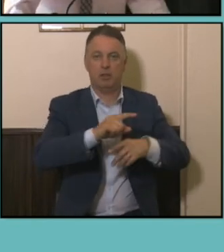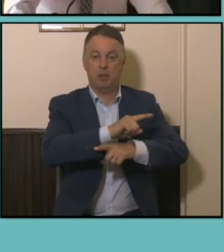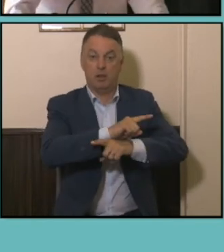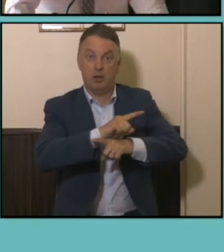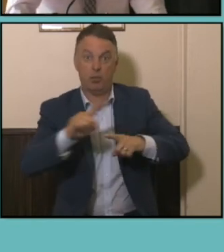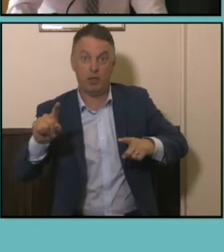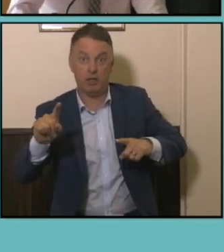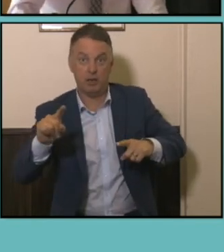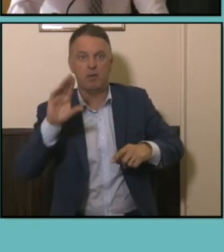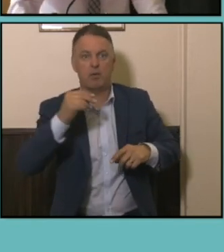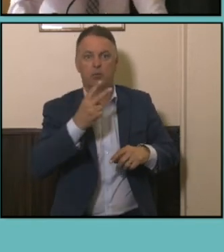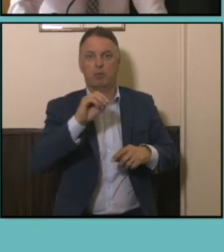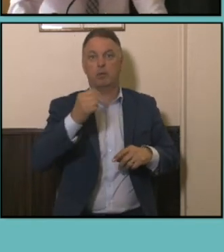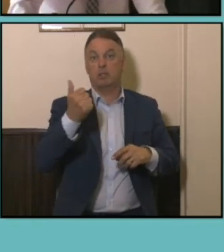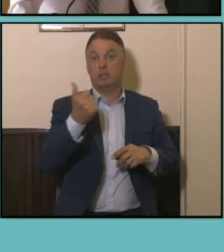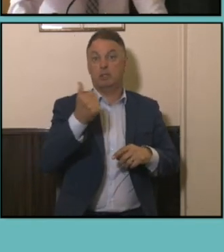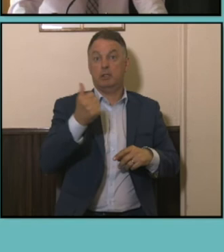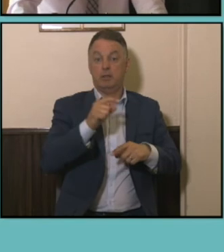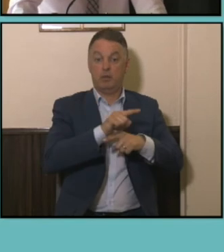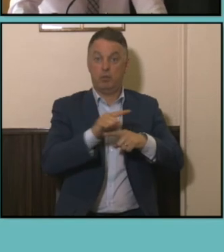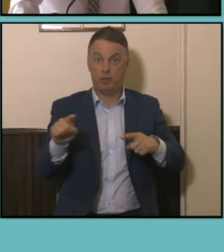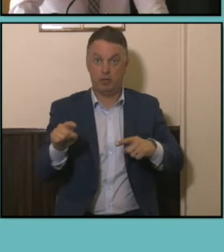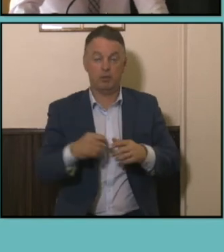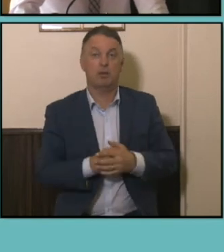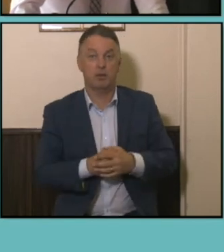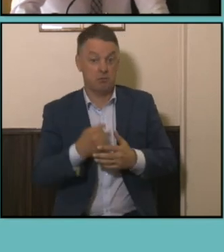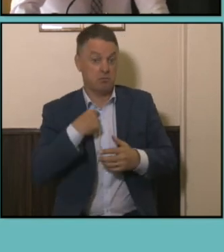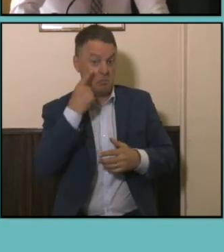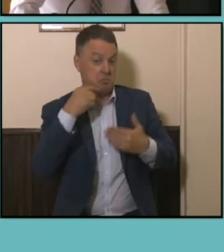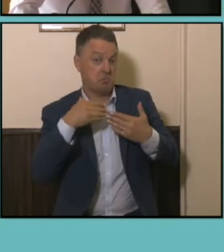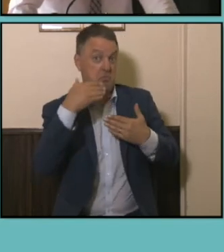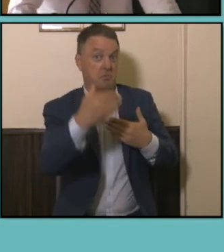2016 Census I'm looking forward to the 2021 data see if we see a spike in